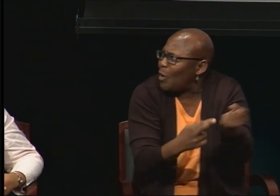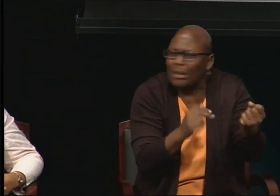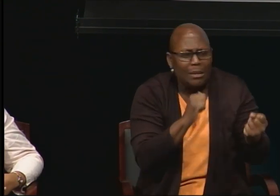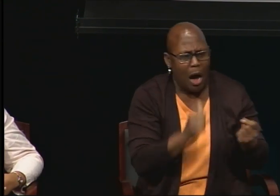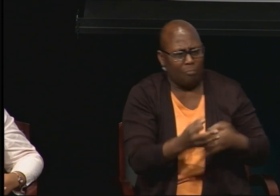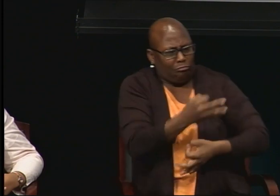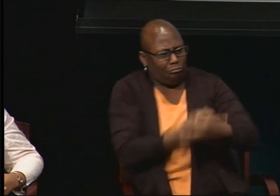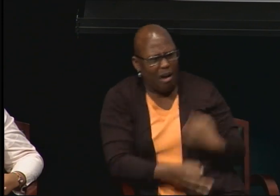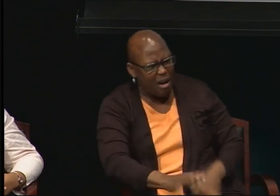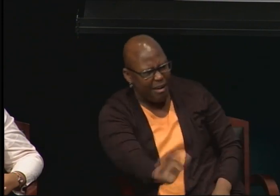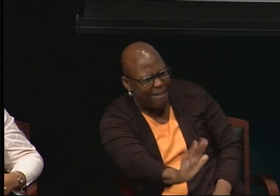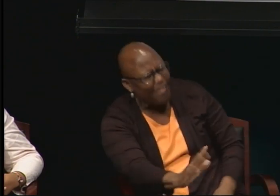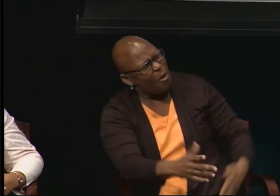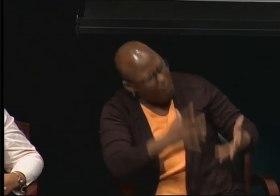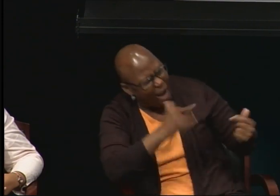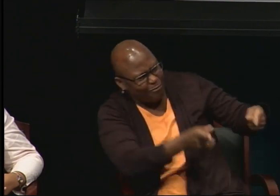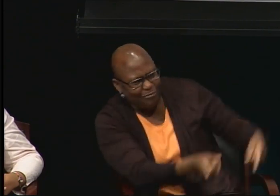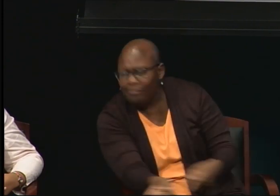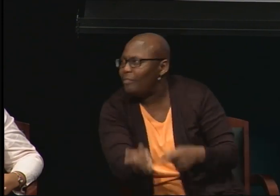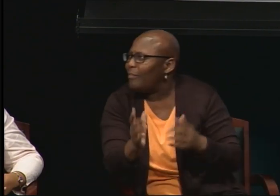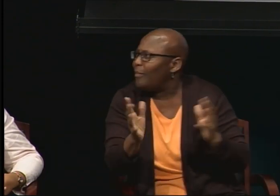to take a different track.